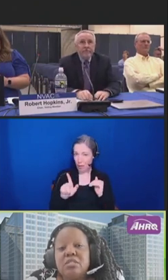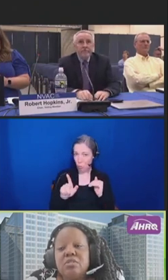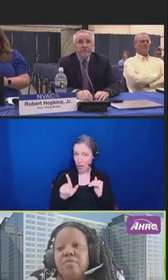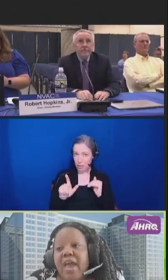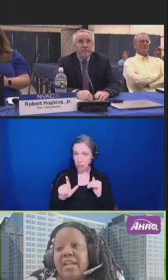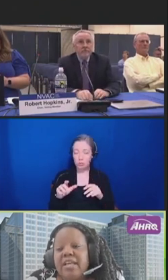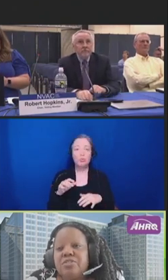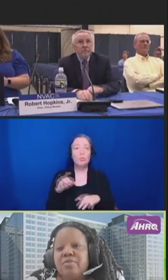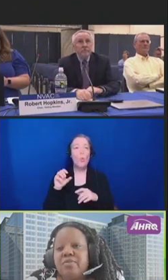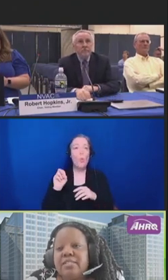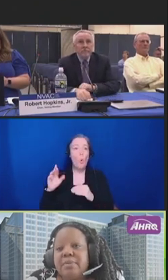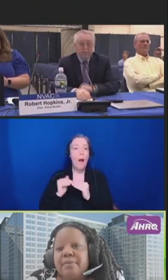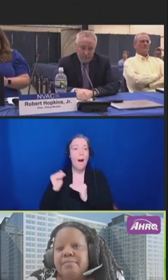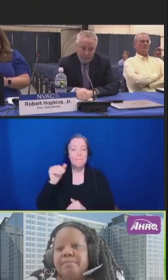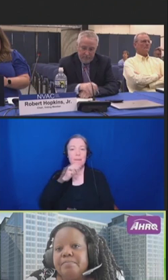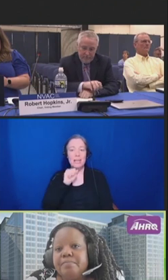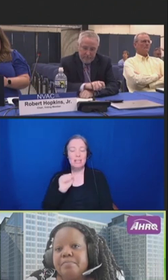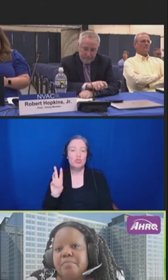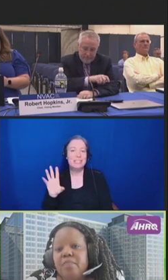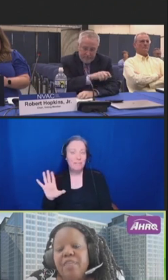who've had a hysterectomy.